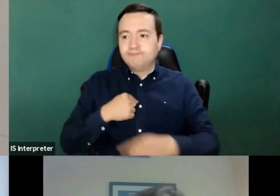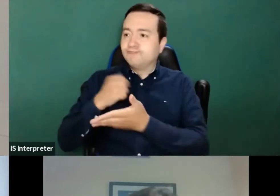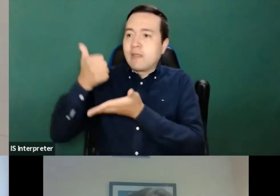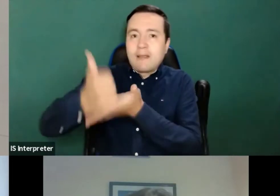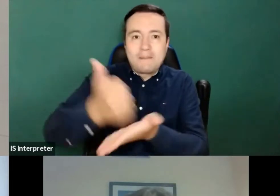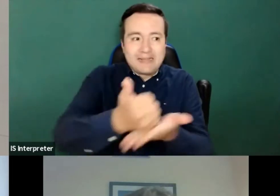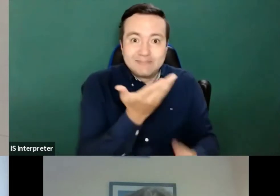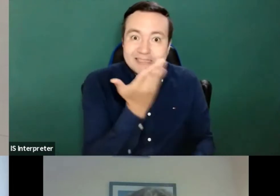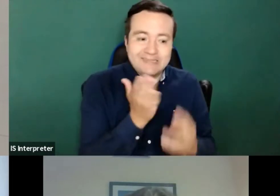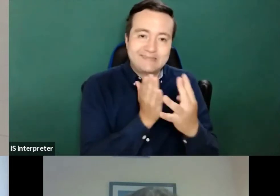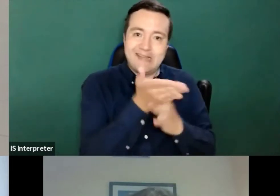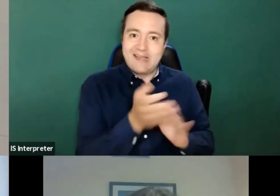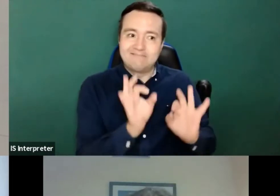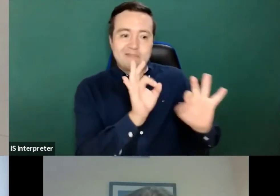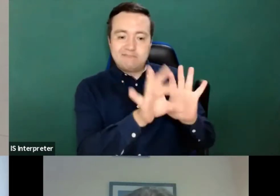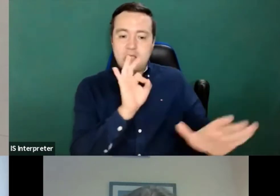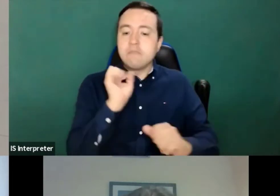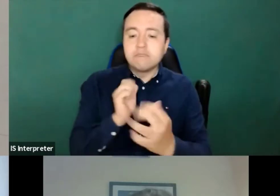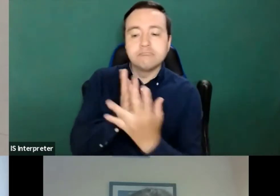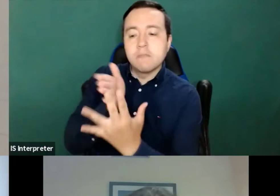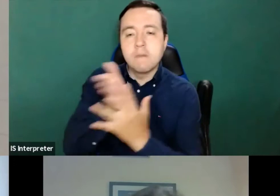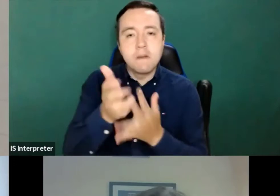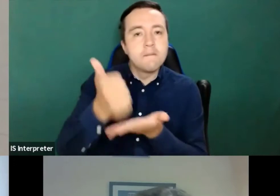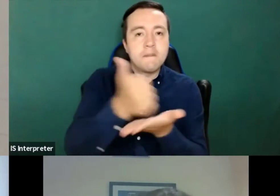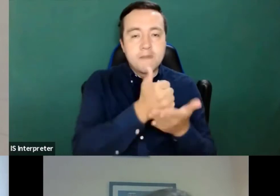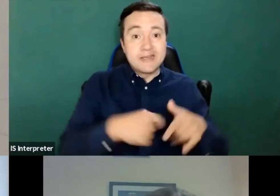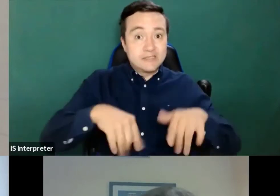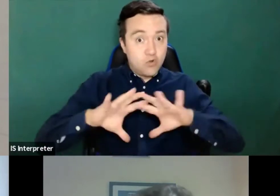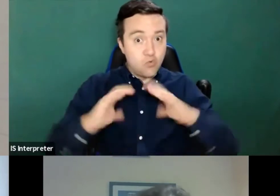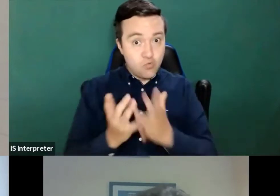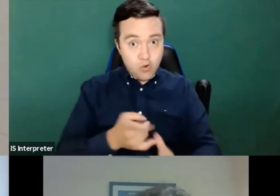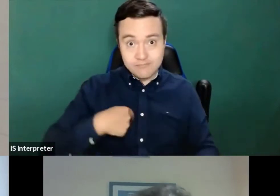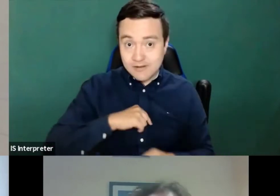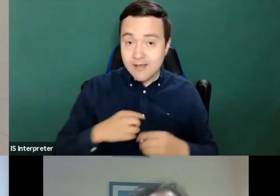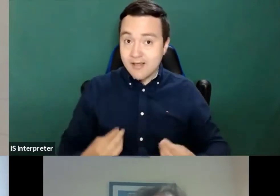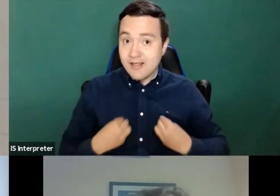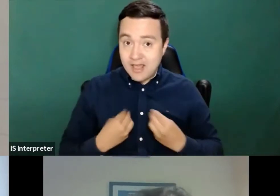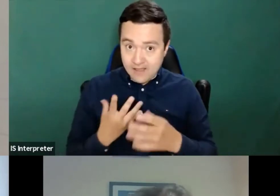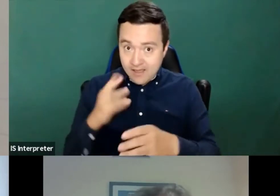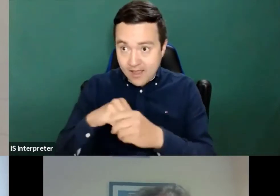And in particular, in this digital world we are living in.